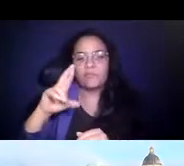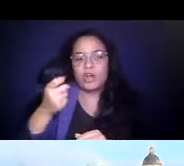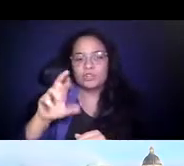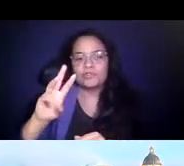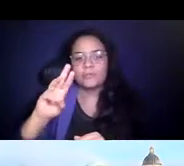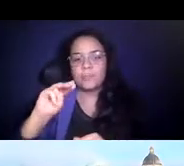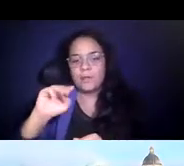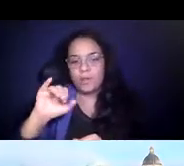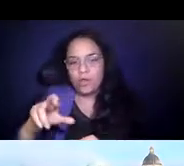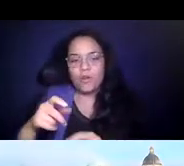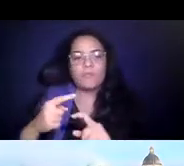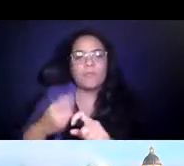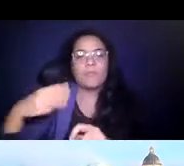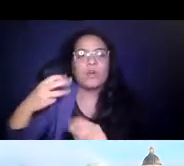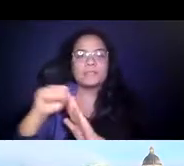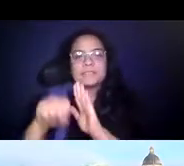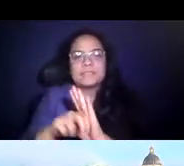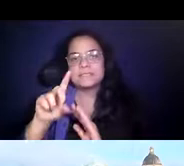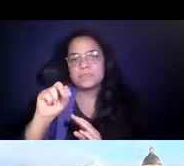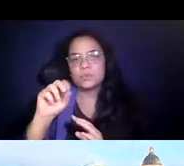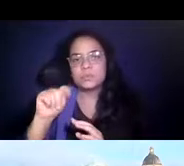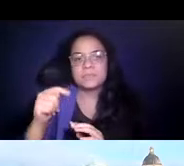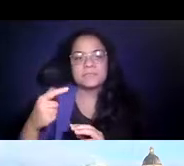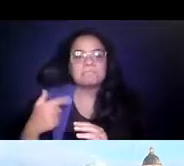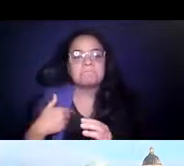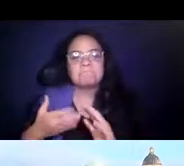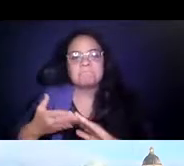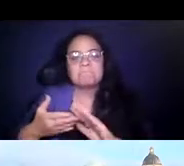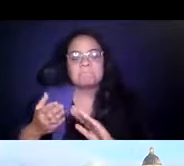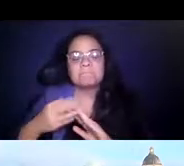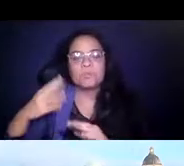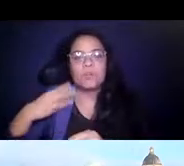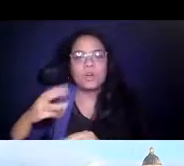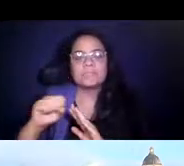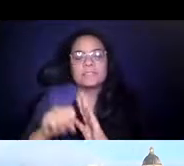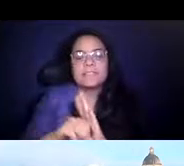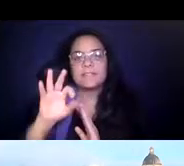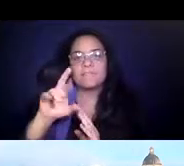14:24:28 We manage the Washington state ferry system, the largest ferry system in the country